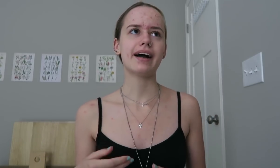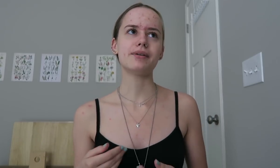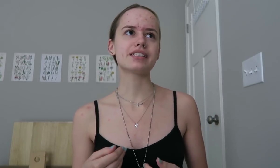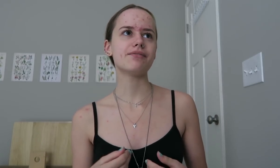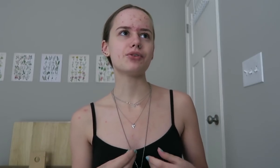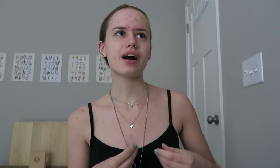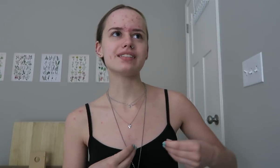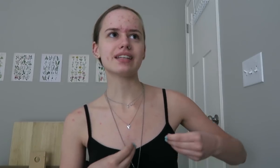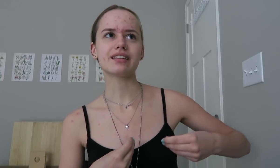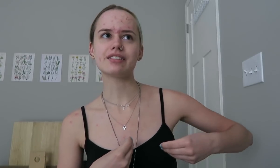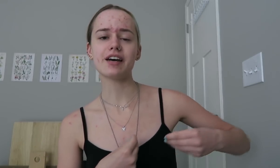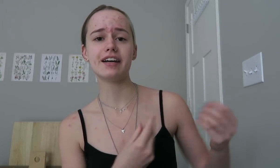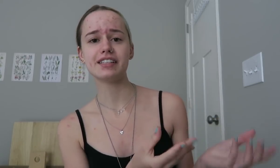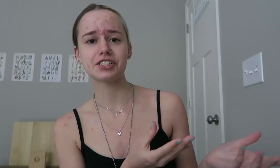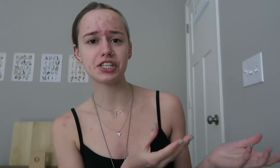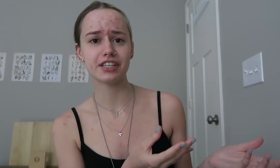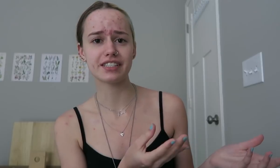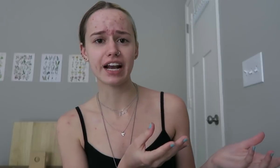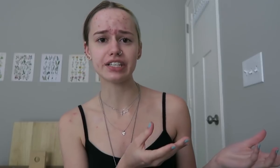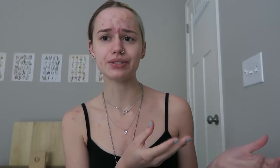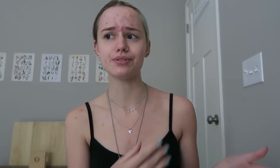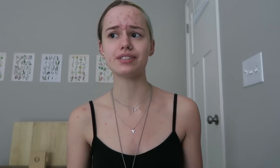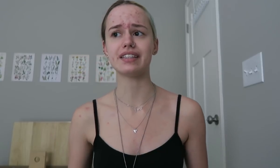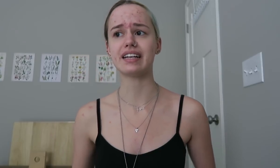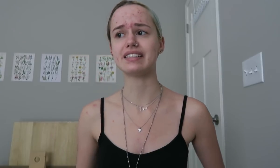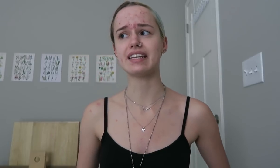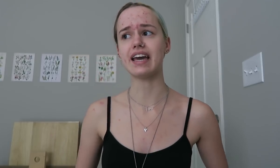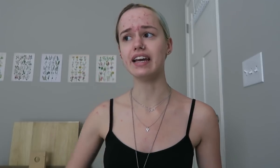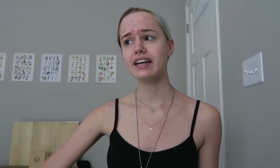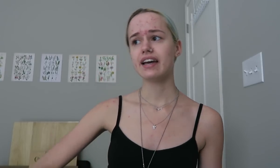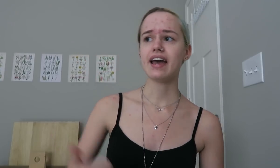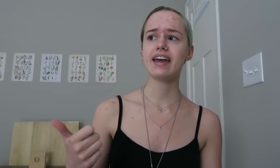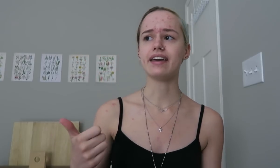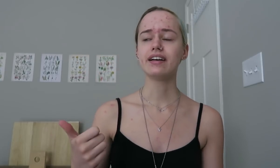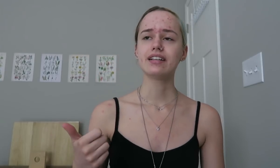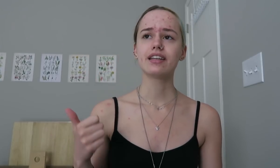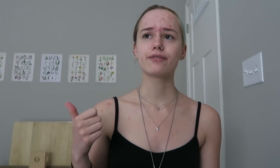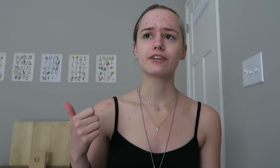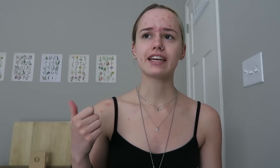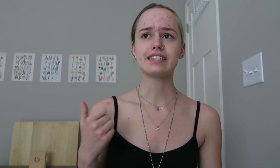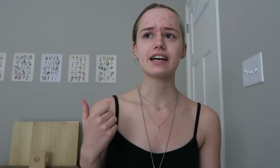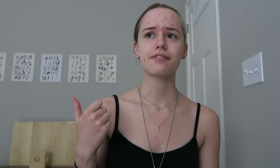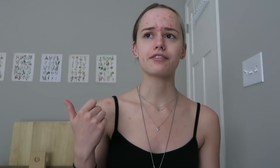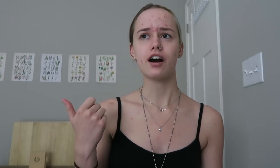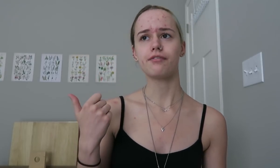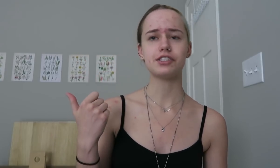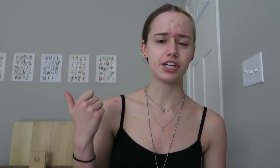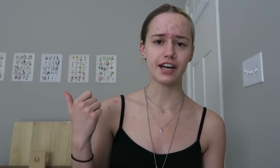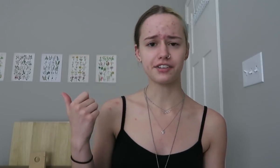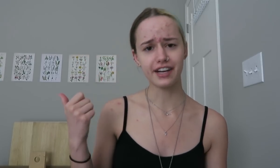I always give you guys like the sign dictionaries that I use and then I say 'hey, look for like a deaf coffee chat in